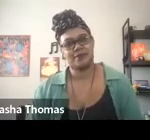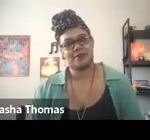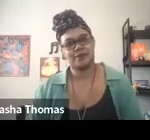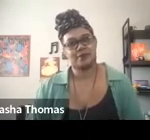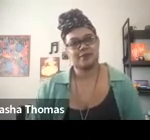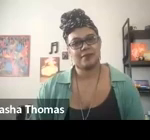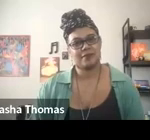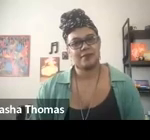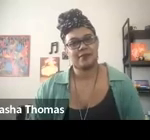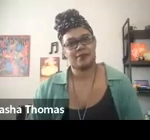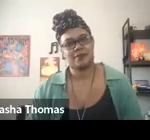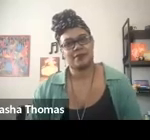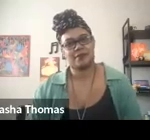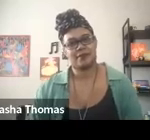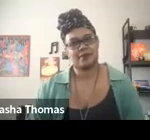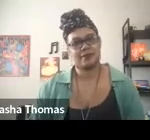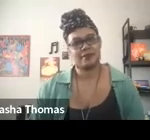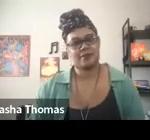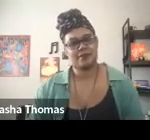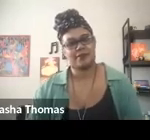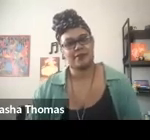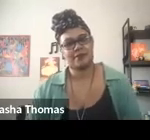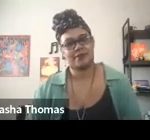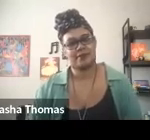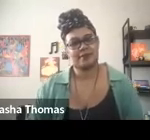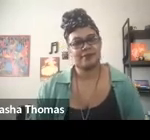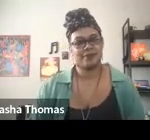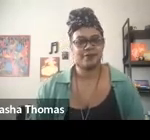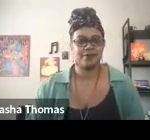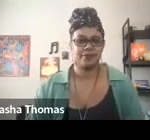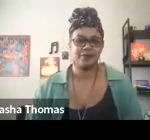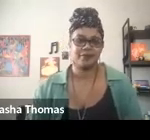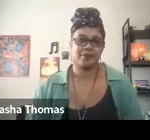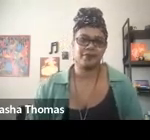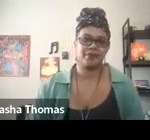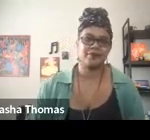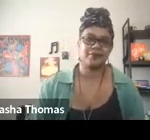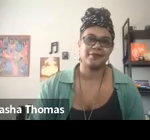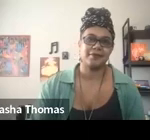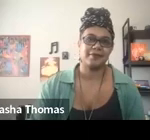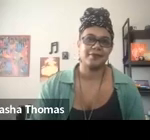Screen shifts abruptly to a final version of the painting, cropped to a square shape overlaid with the words Black Creative Healing the album.